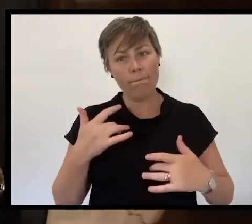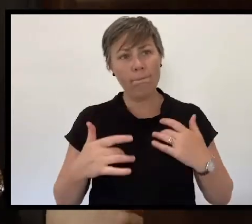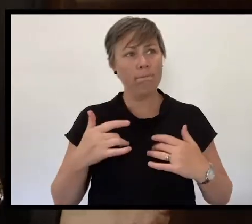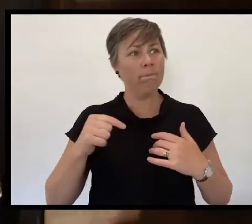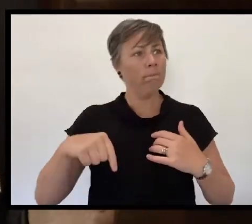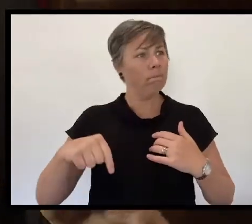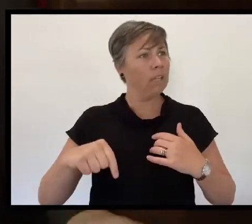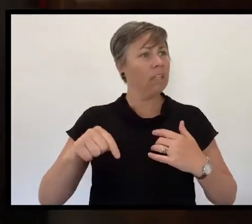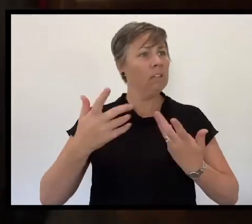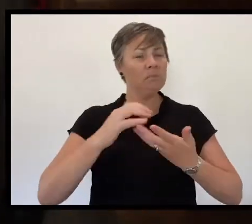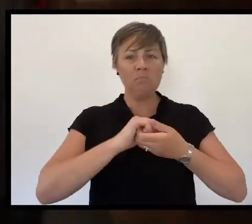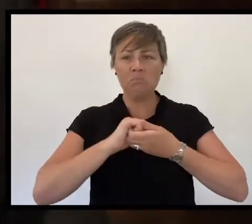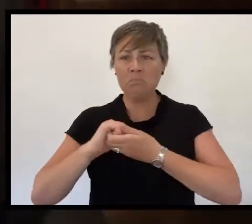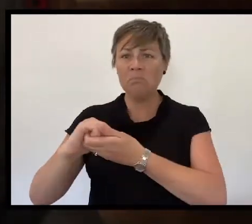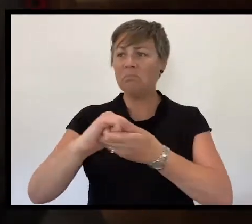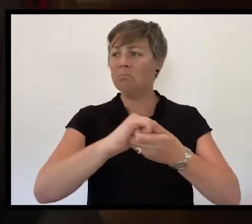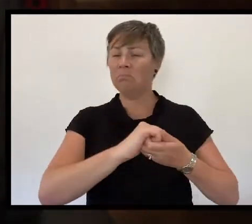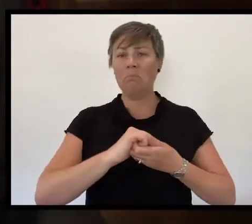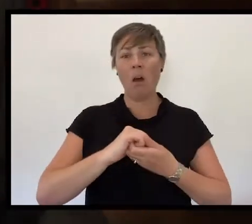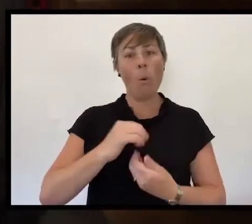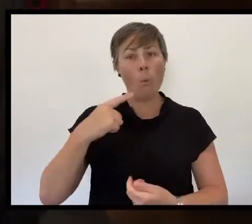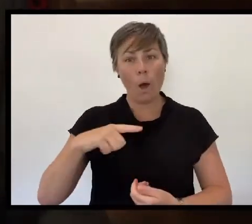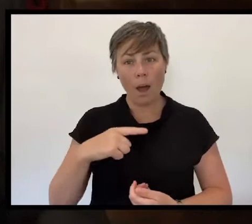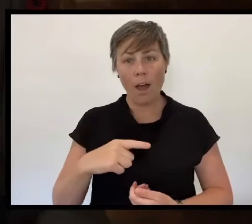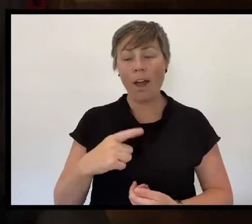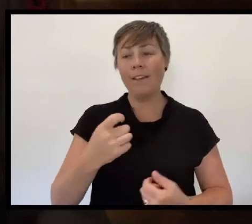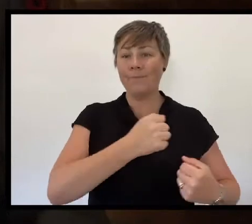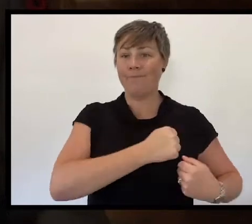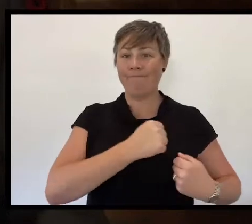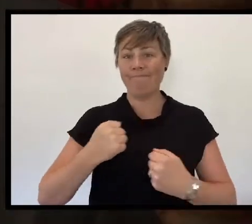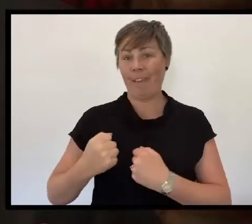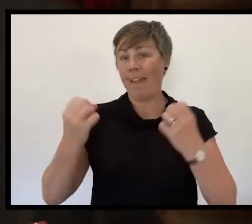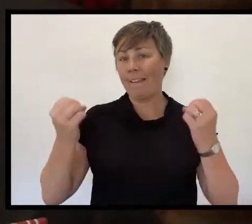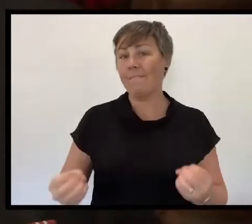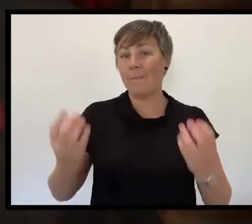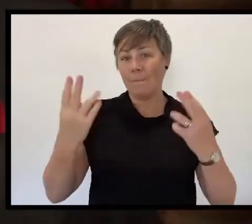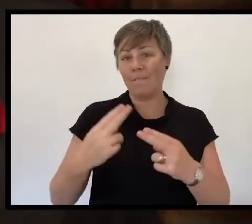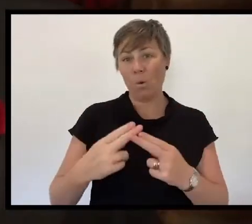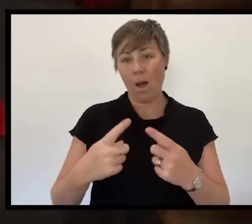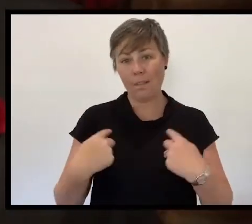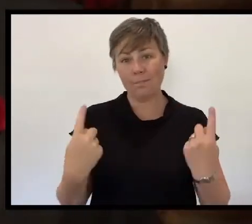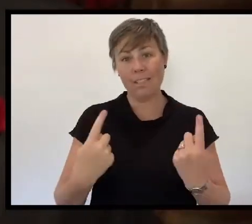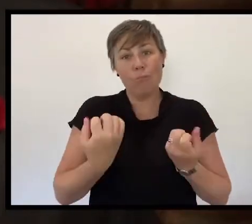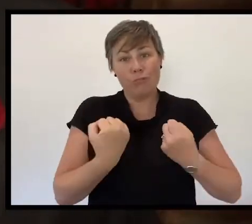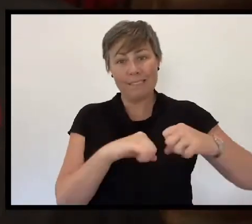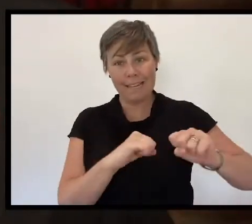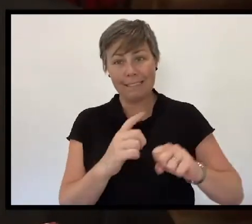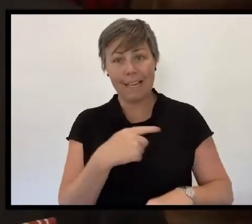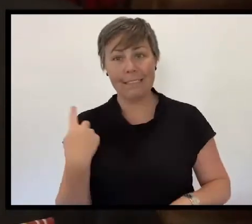hard won by the men and women of the Australian Defence Force. We remember the service and sacrifice